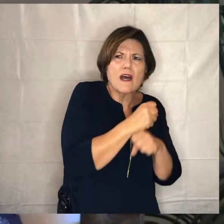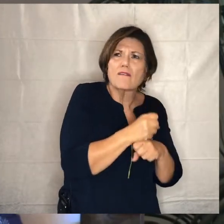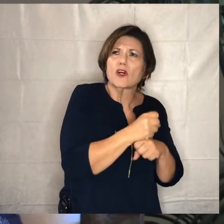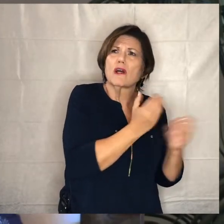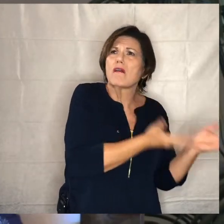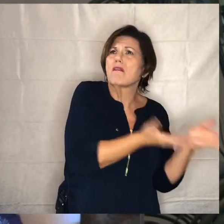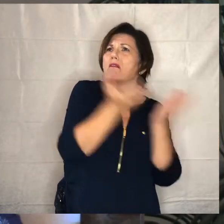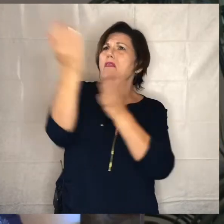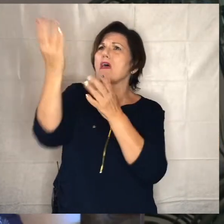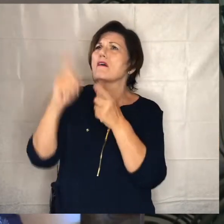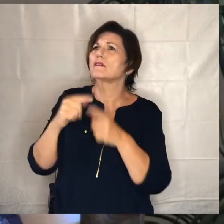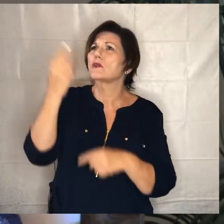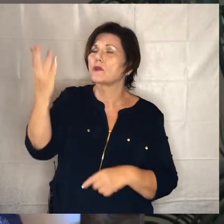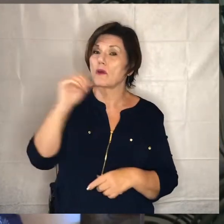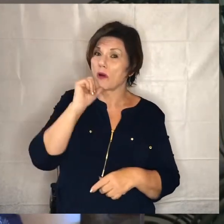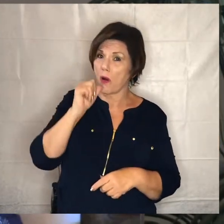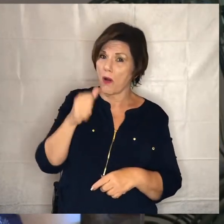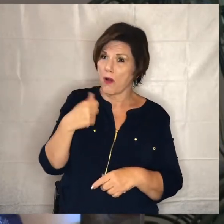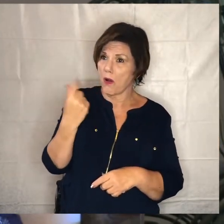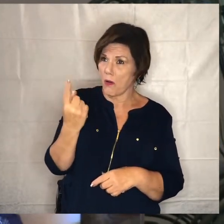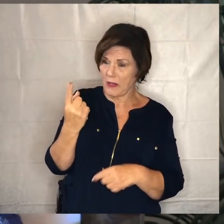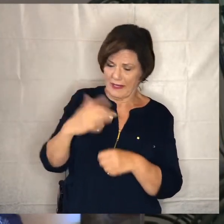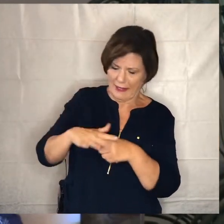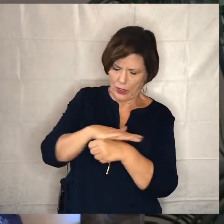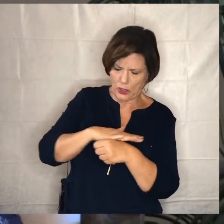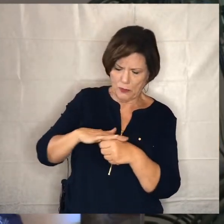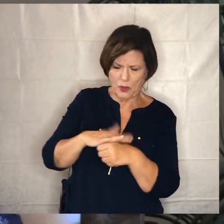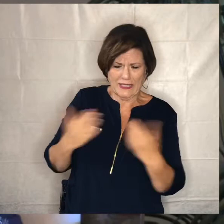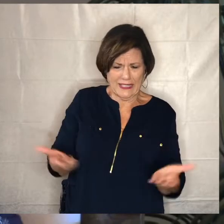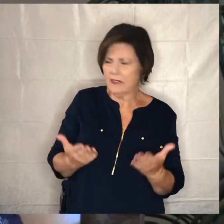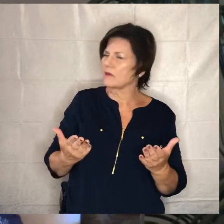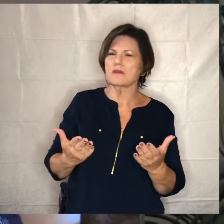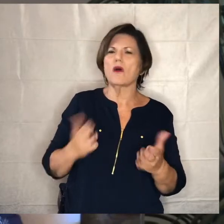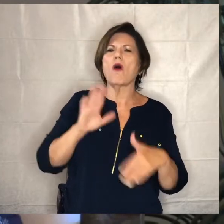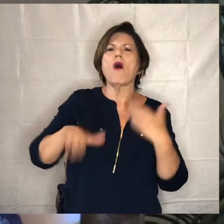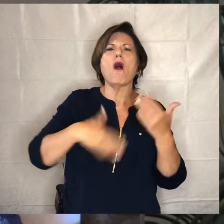not just in our own community but throughout the world